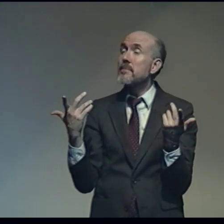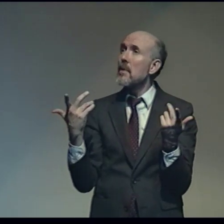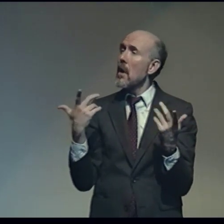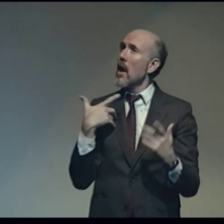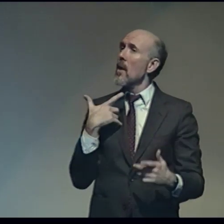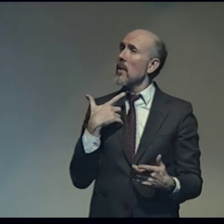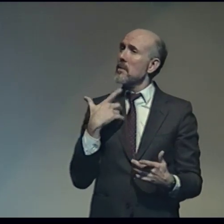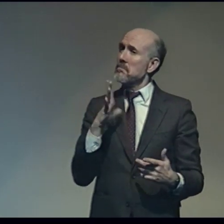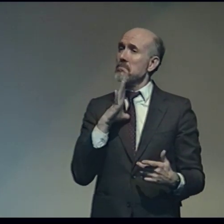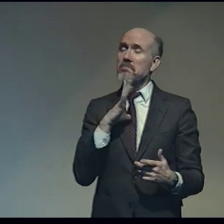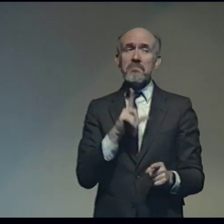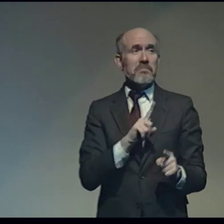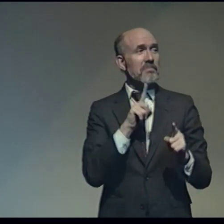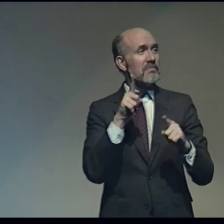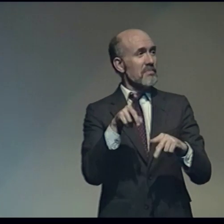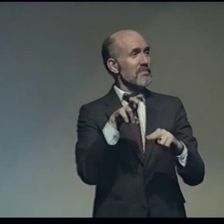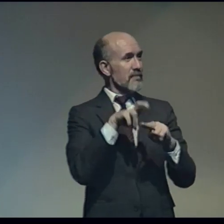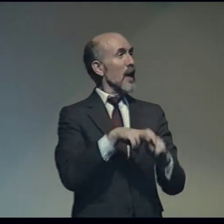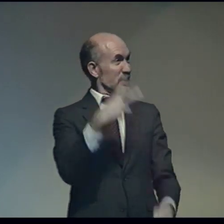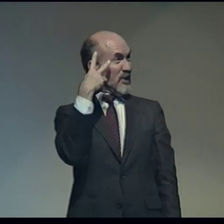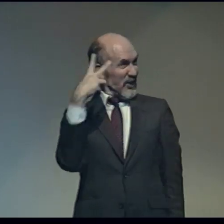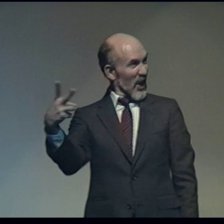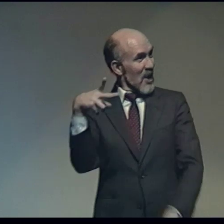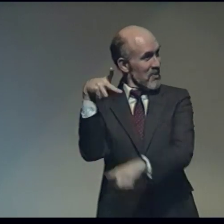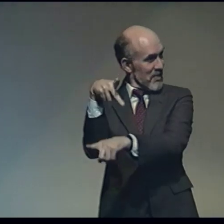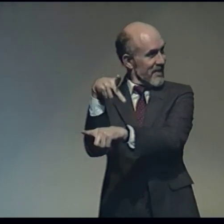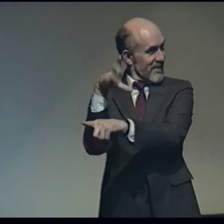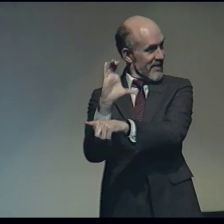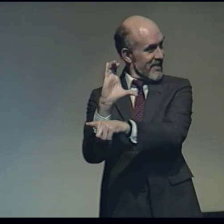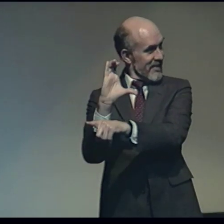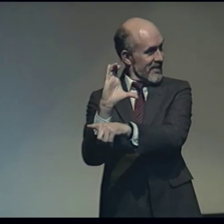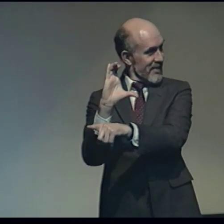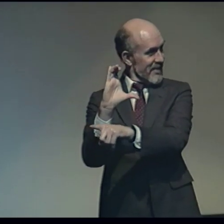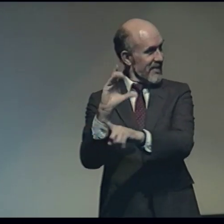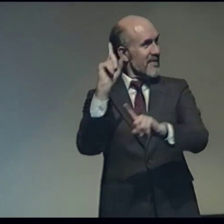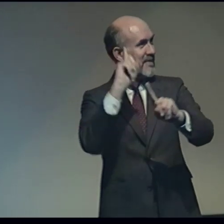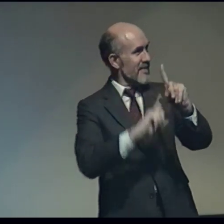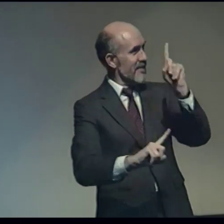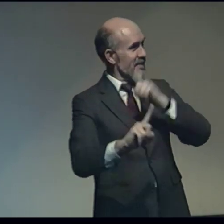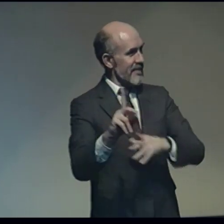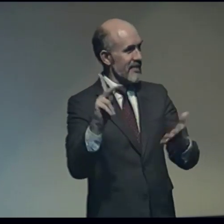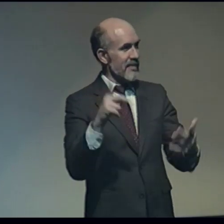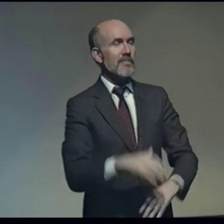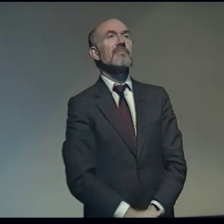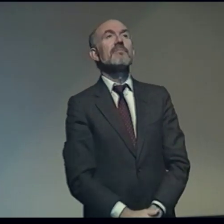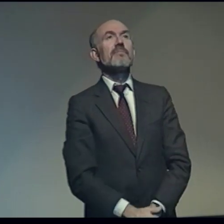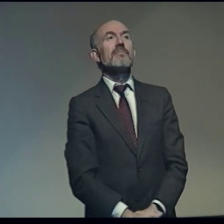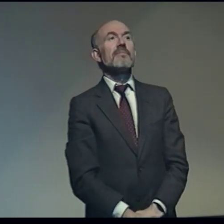so, I thought that was a fine thing to do, and I went and watched Peter Cook as he was doing his poetry...